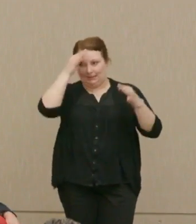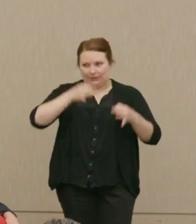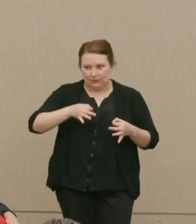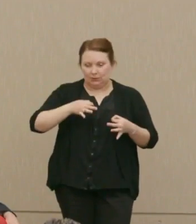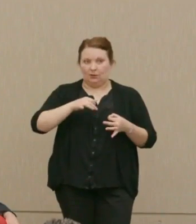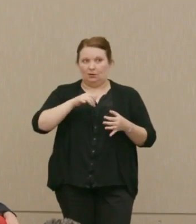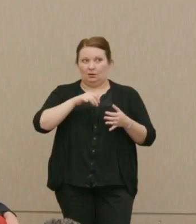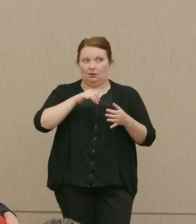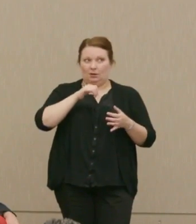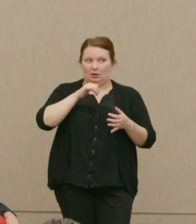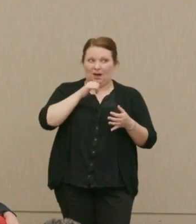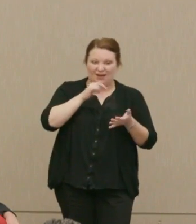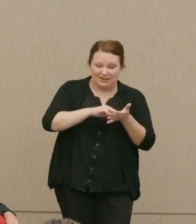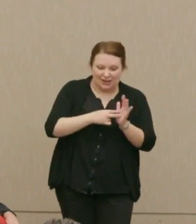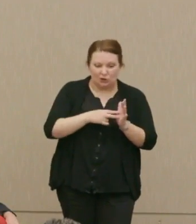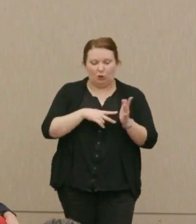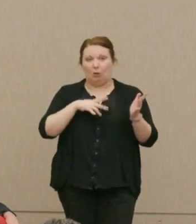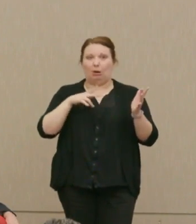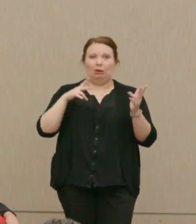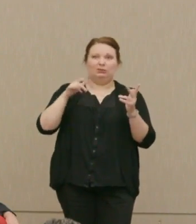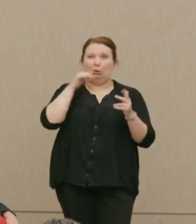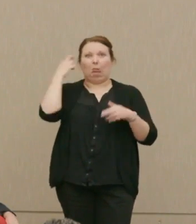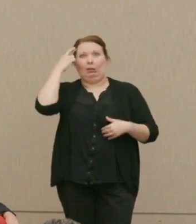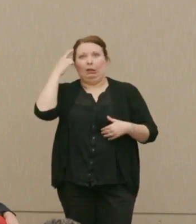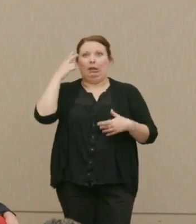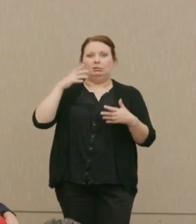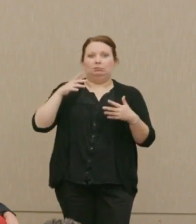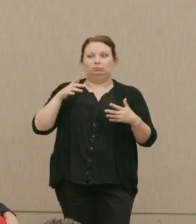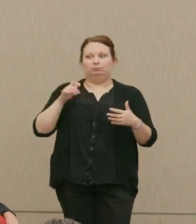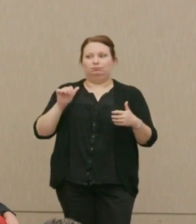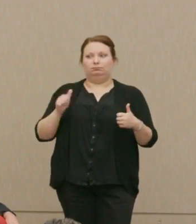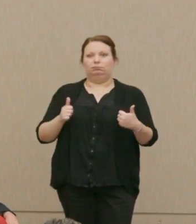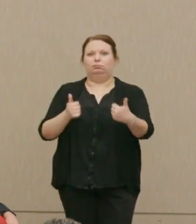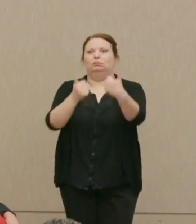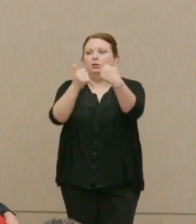or tone deaf provocation, which we somehow muddled through.